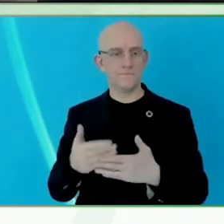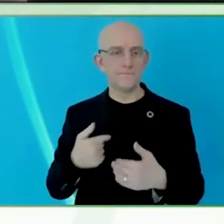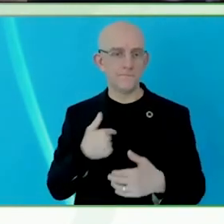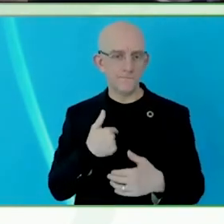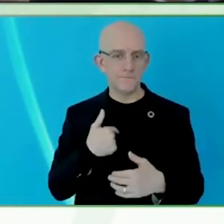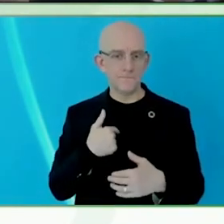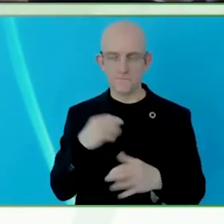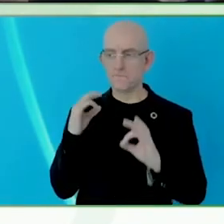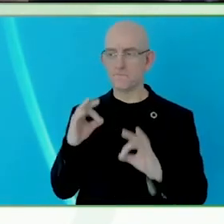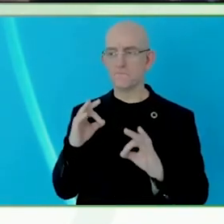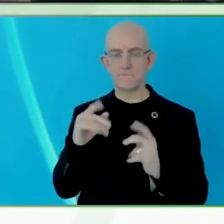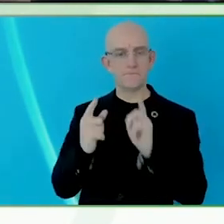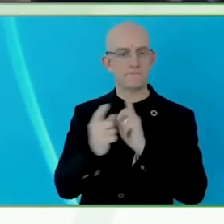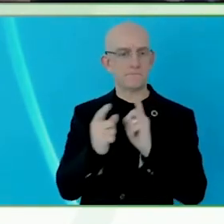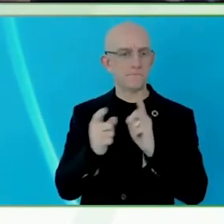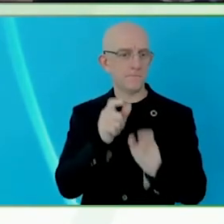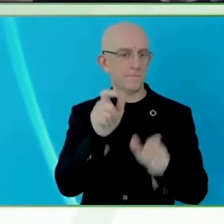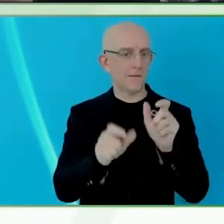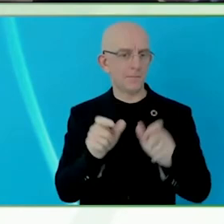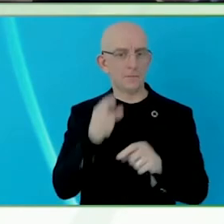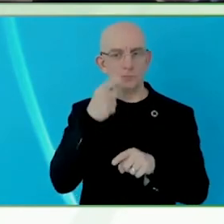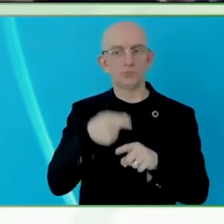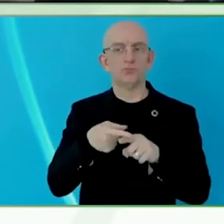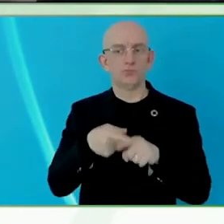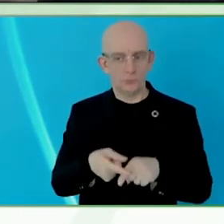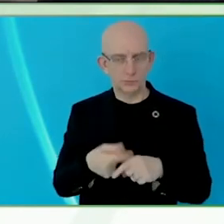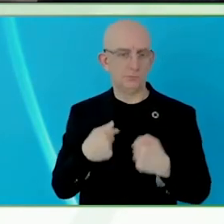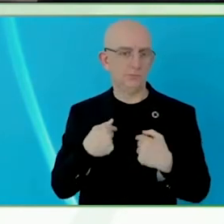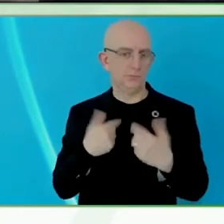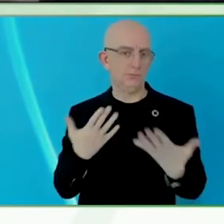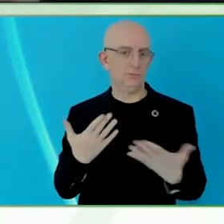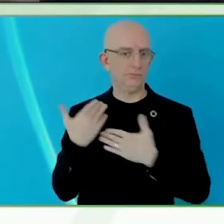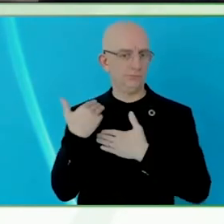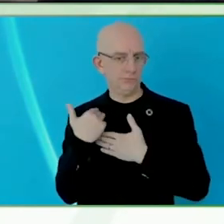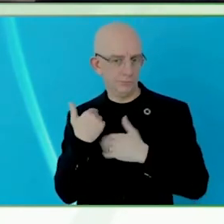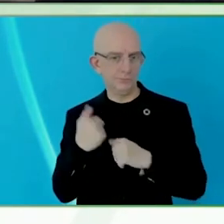will be able to freely write proposals, and trust that